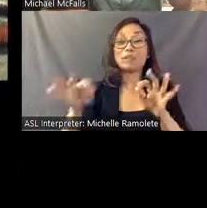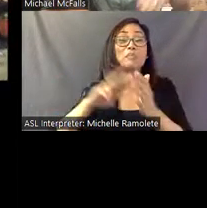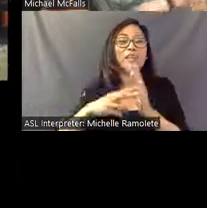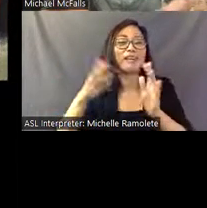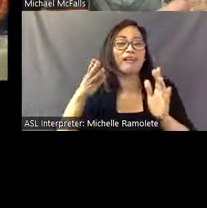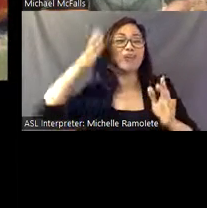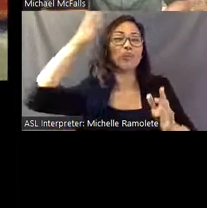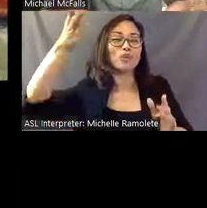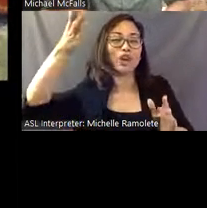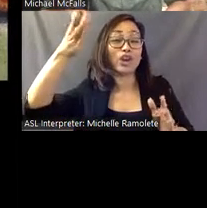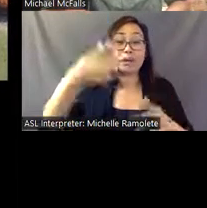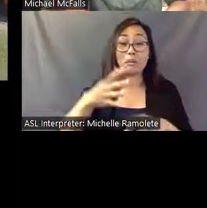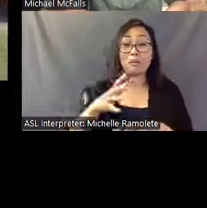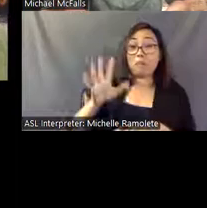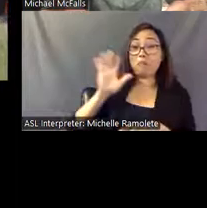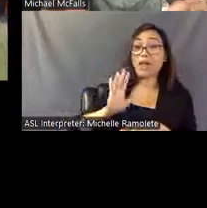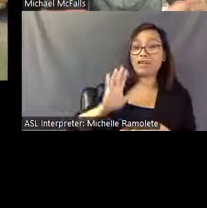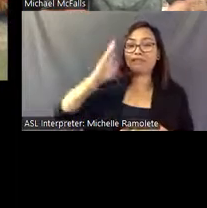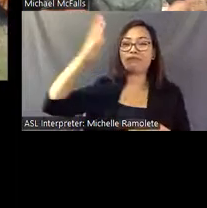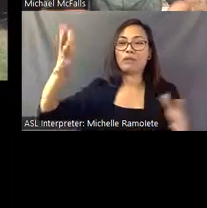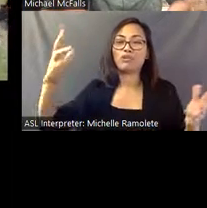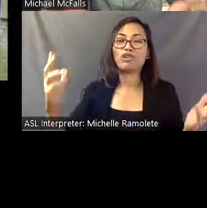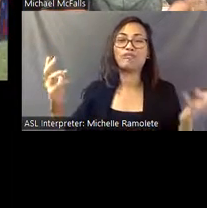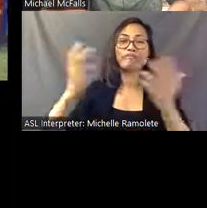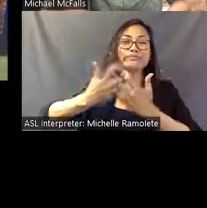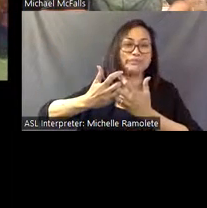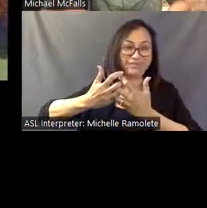the future come together, which is this place right now.